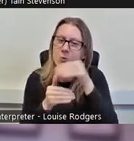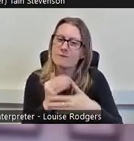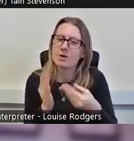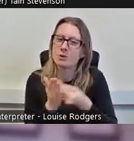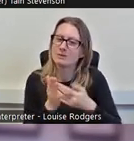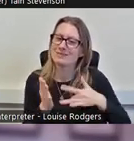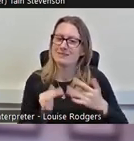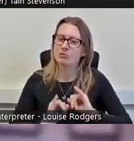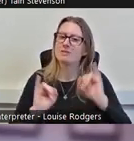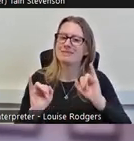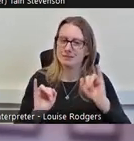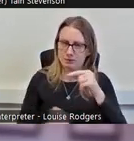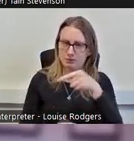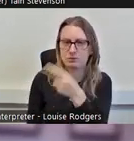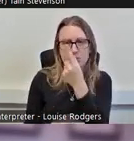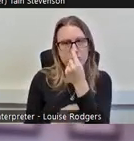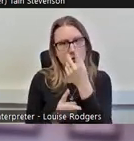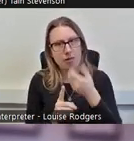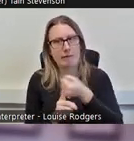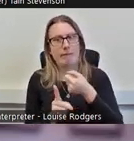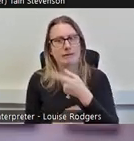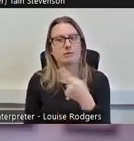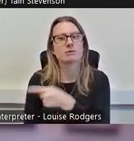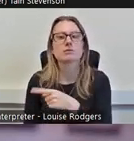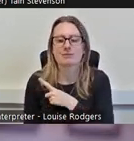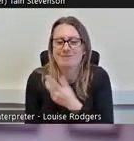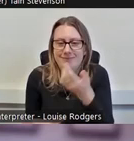and the potential impacts of that, because unfortunately after Covid-19